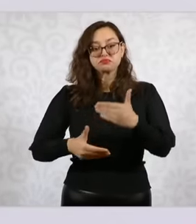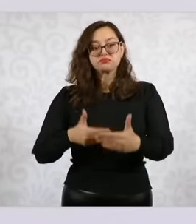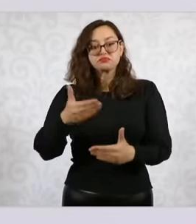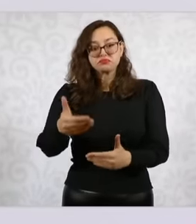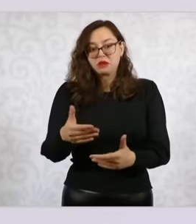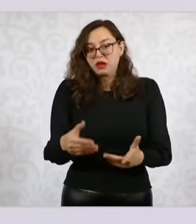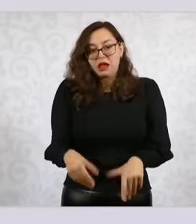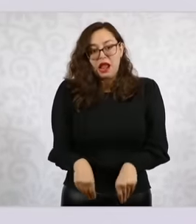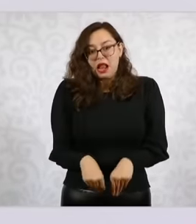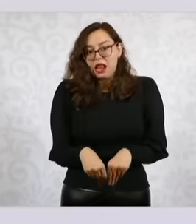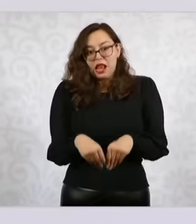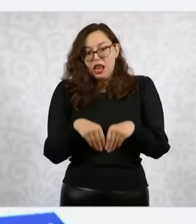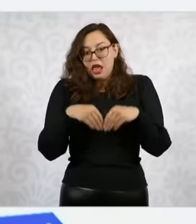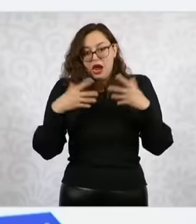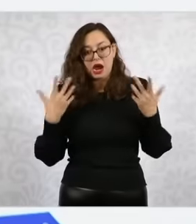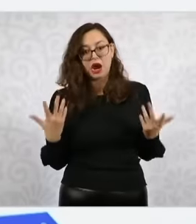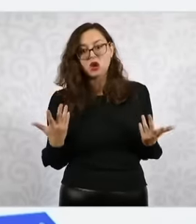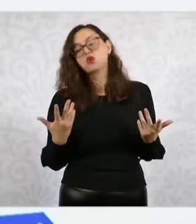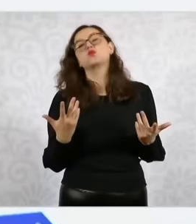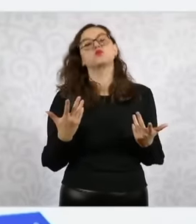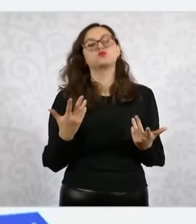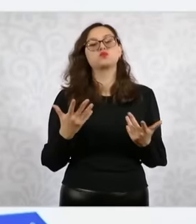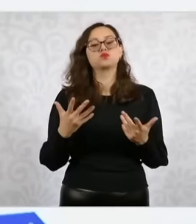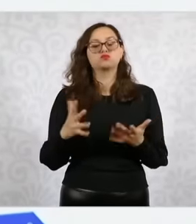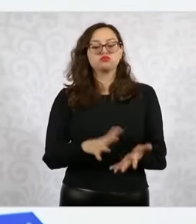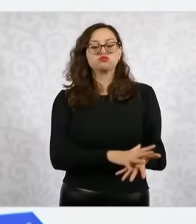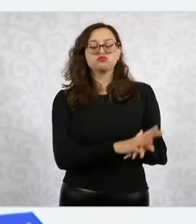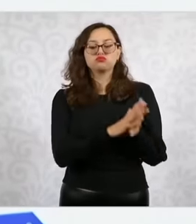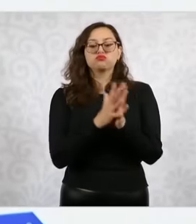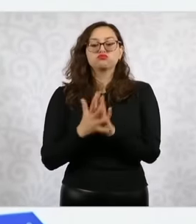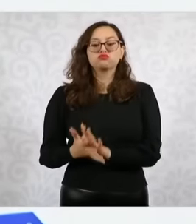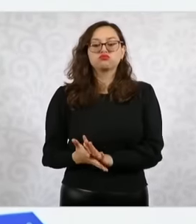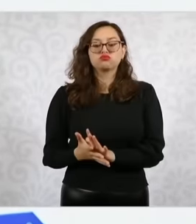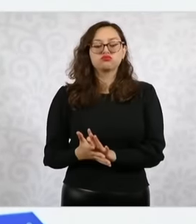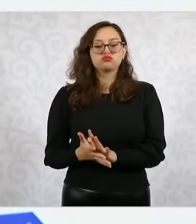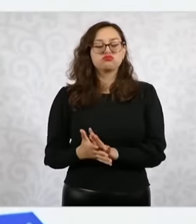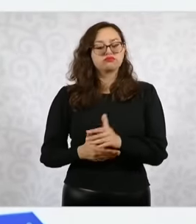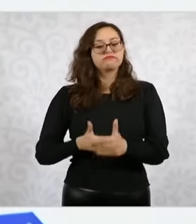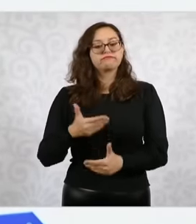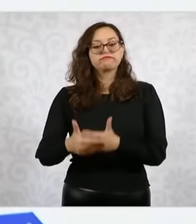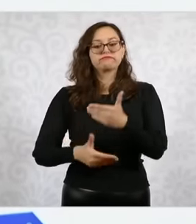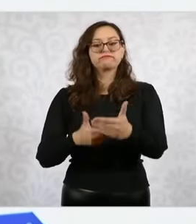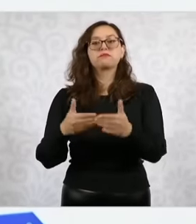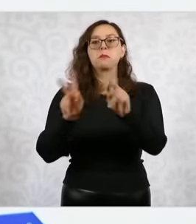the transformation continues and we are going to achieve peace and security in Mexico